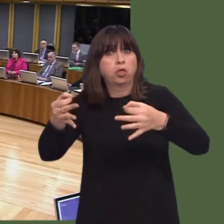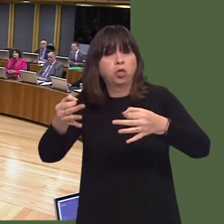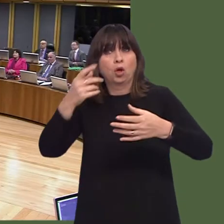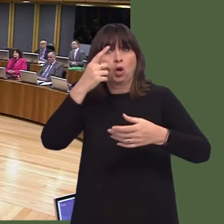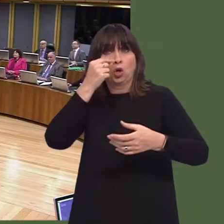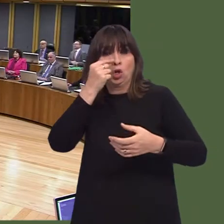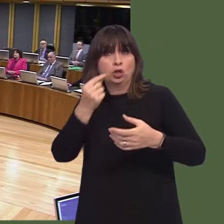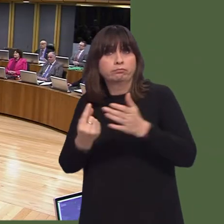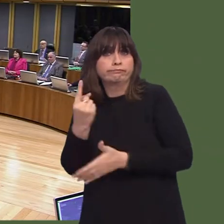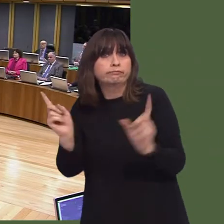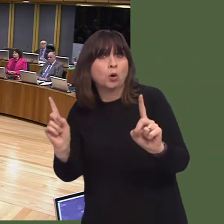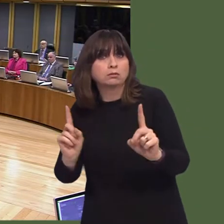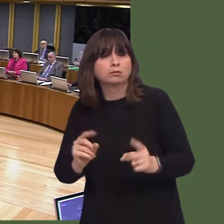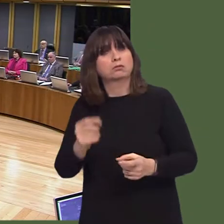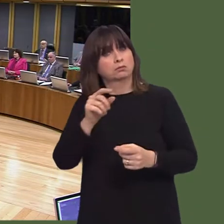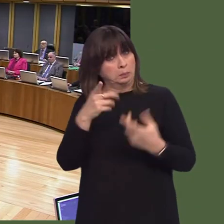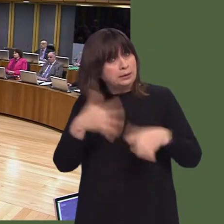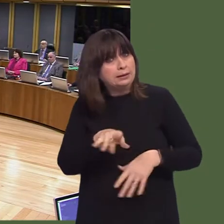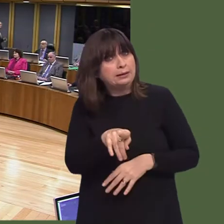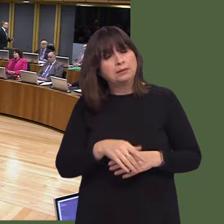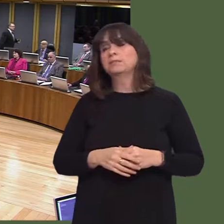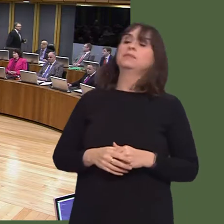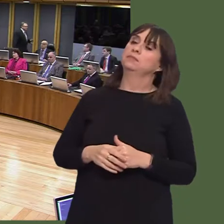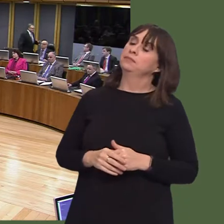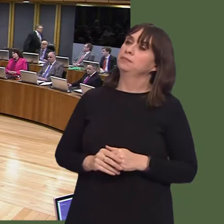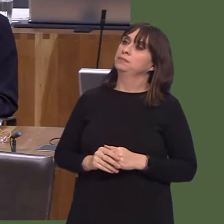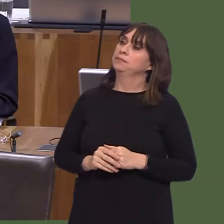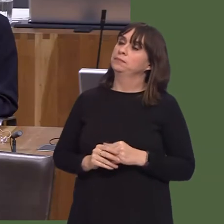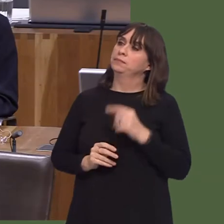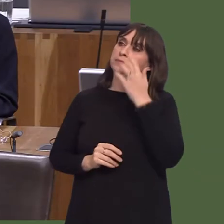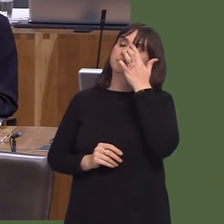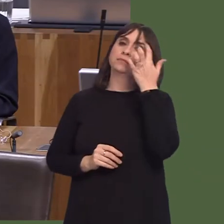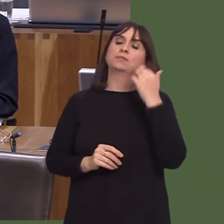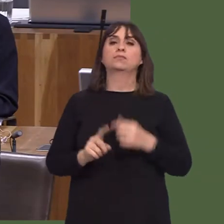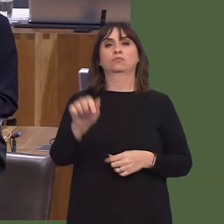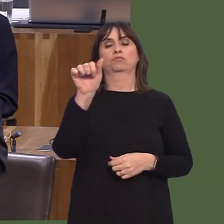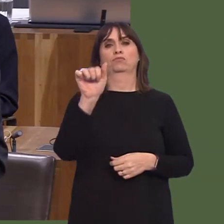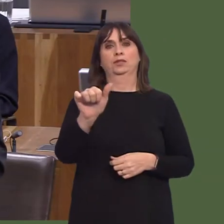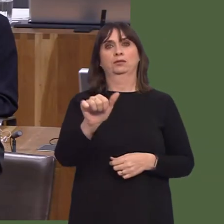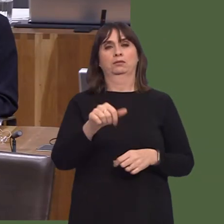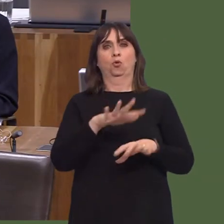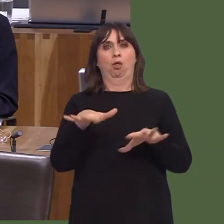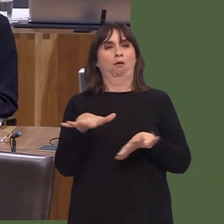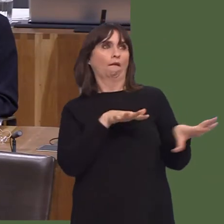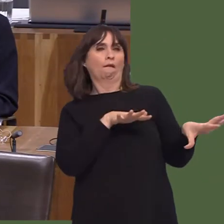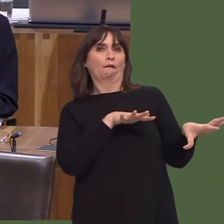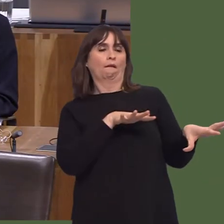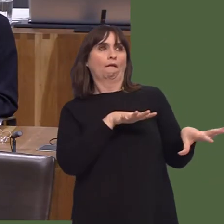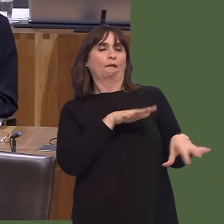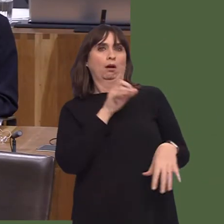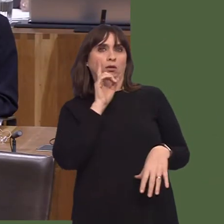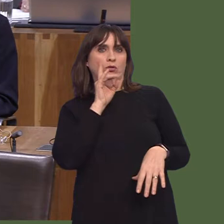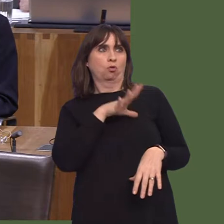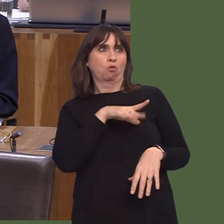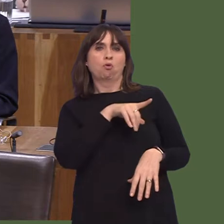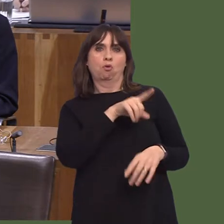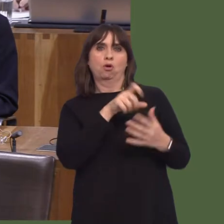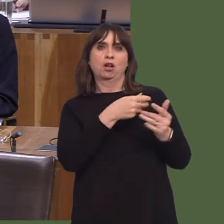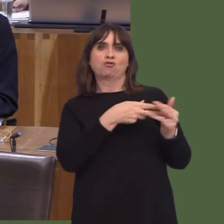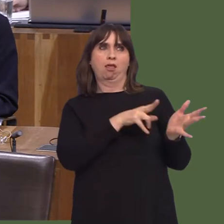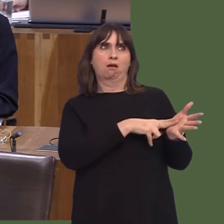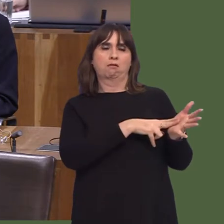earlier what the legal impact is going to be of the collapse of Carillion in relation